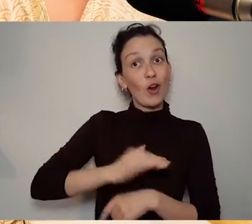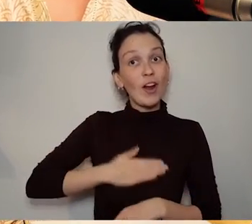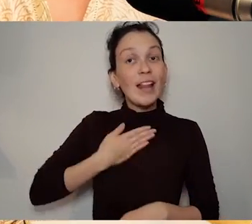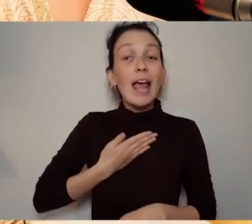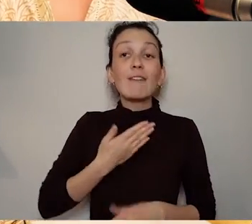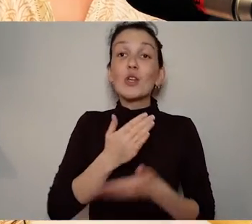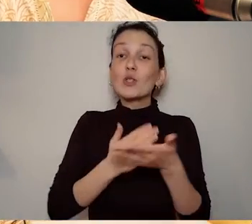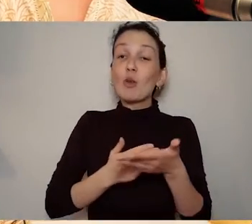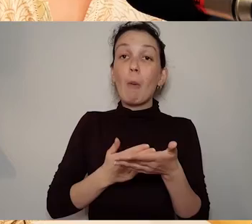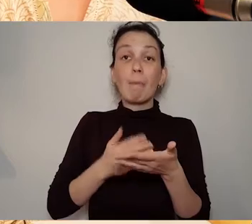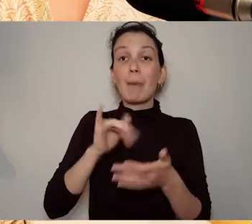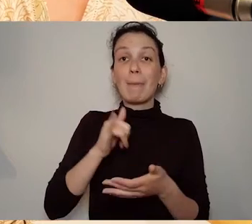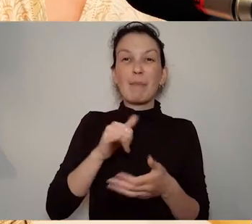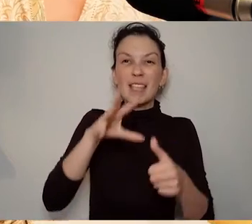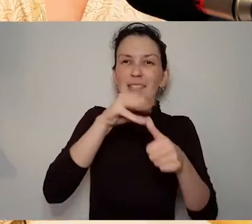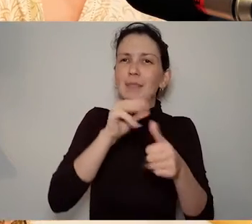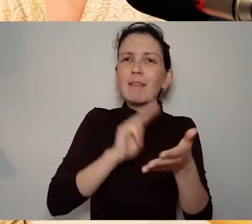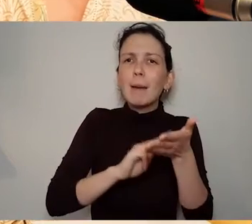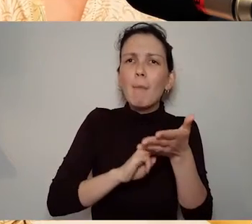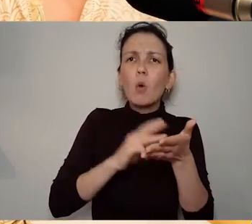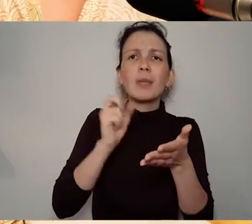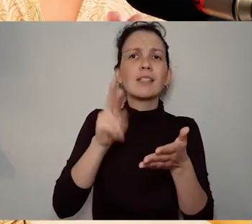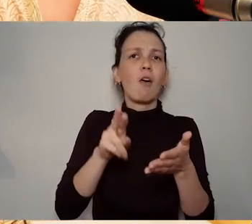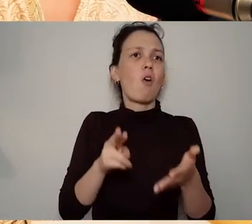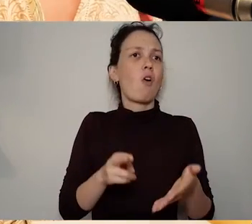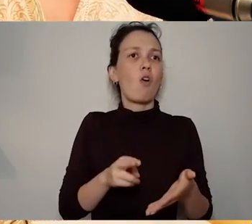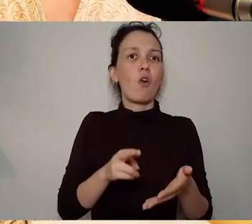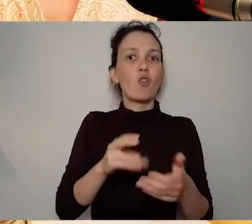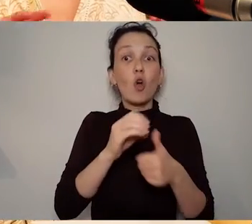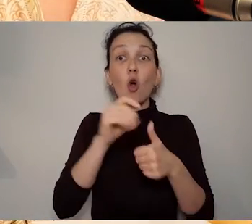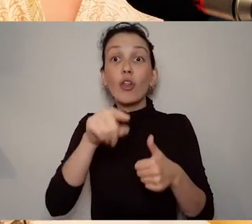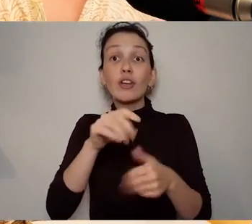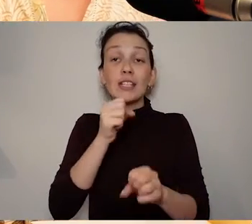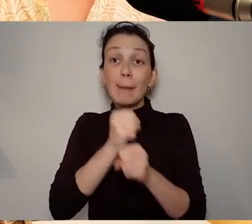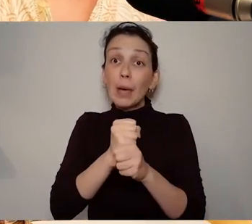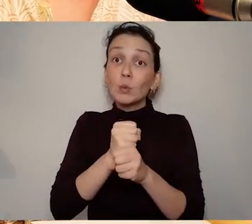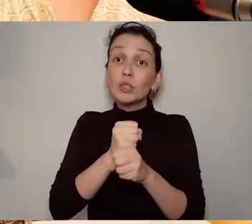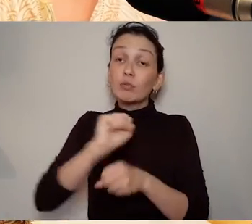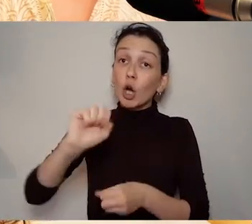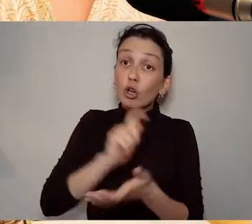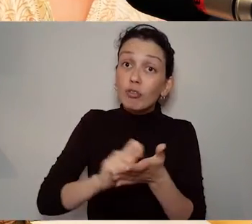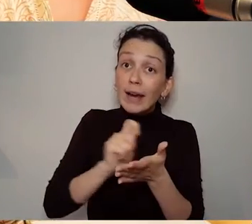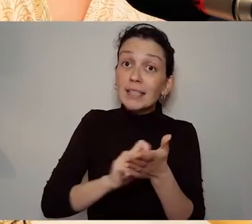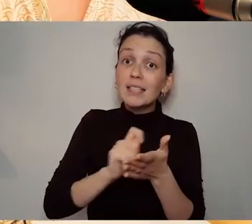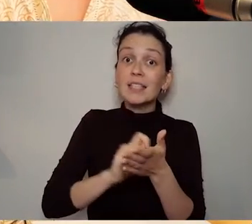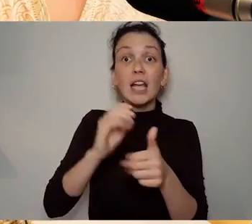others are about a geographical location and so you you the mapping part of it involves kind of